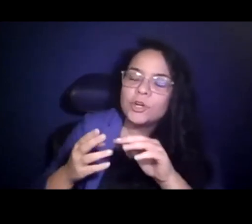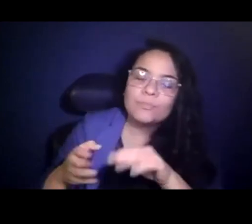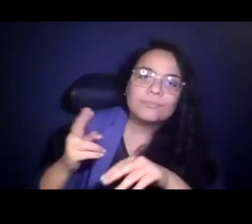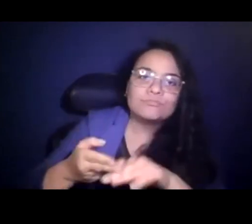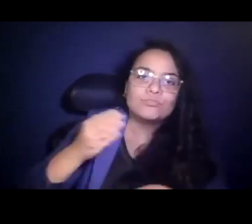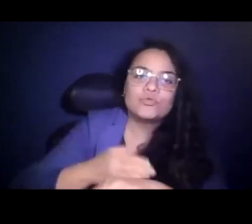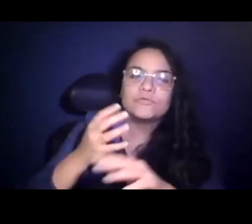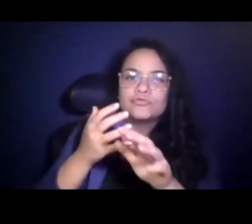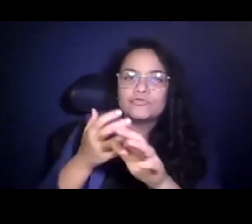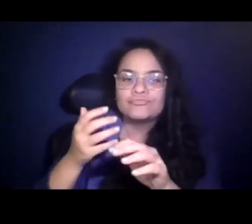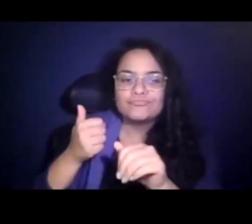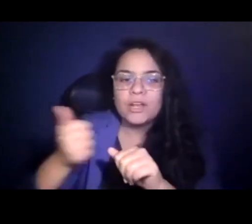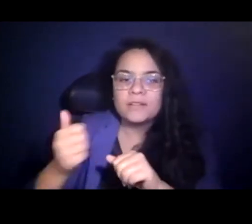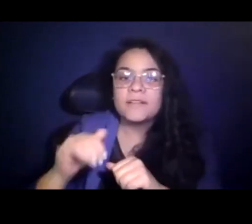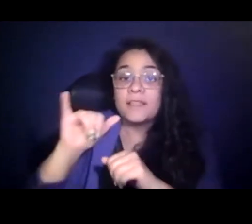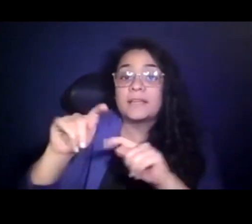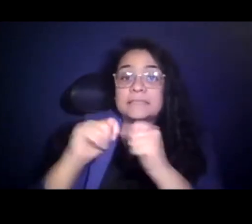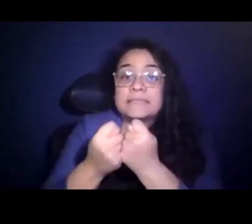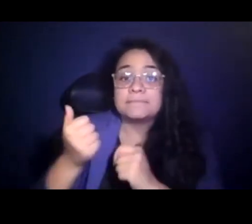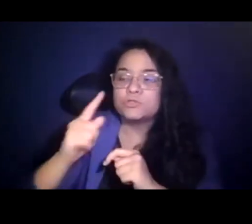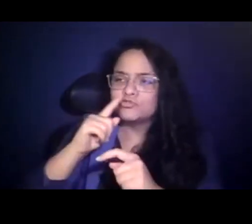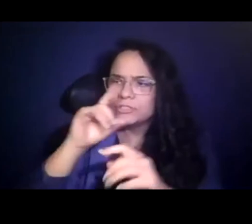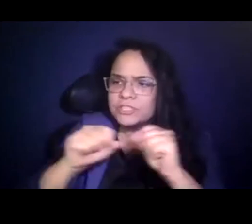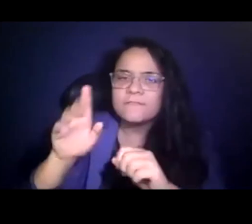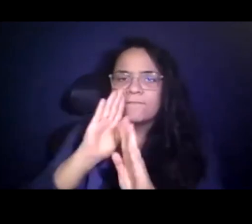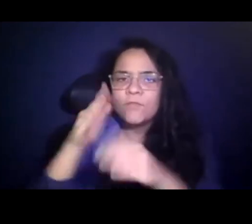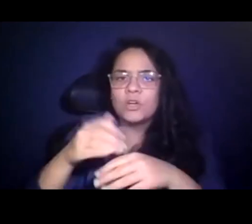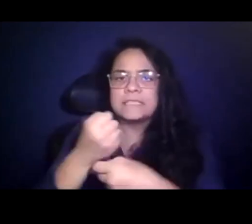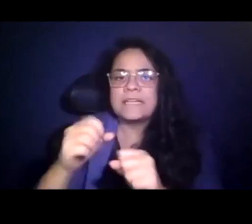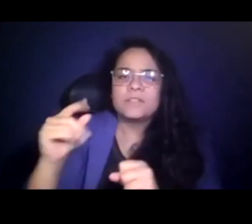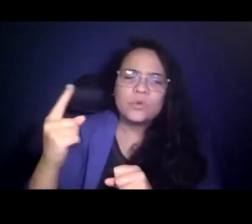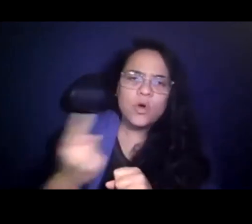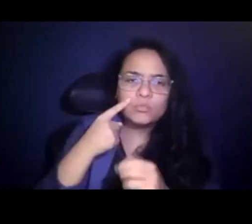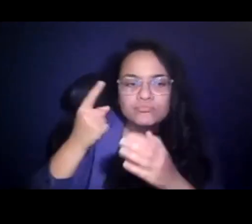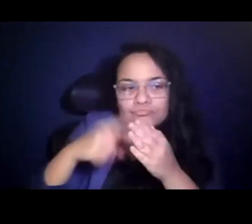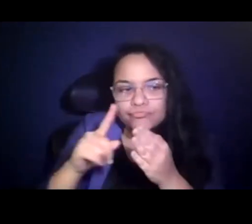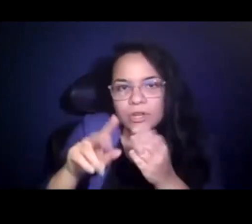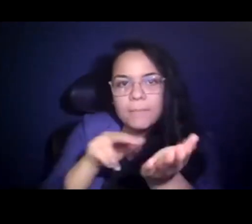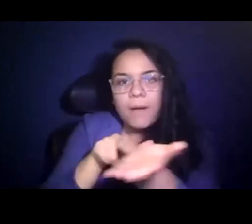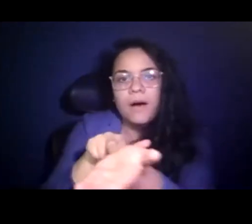15:26:27 Their team is strategic, focused on safety and always checking the pulse of the riders.